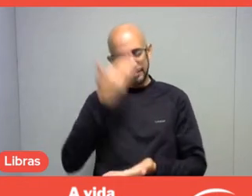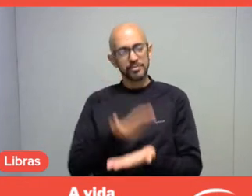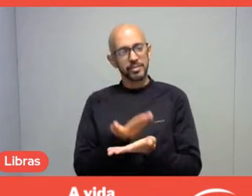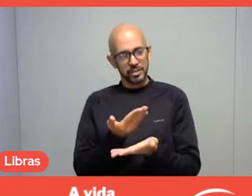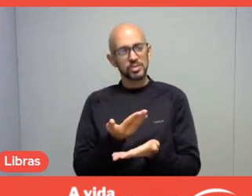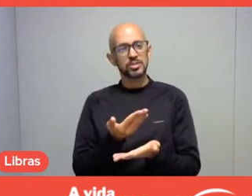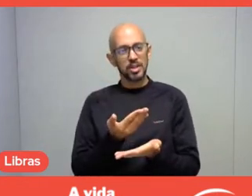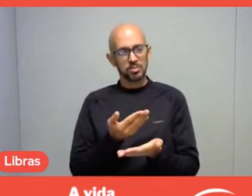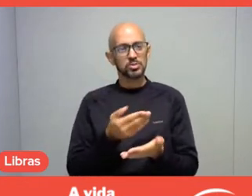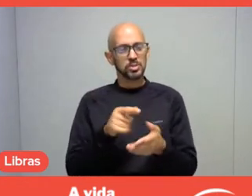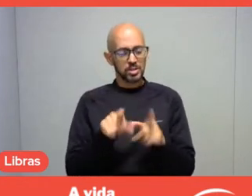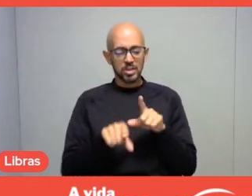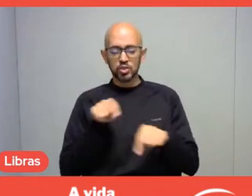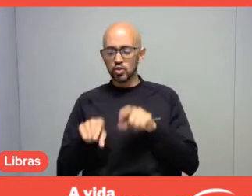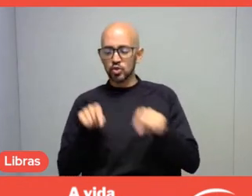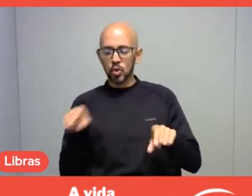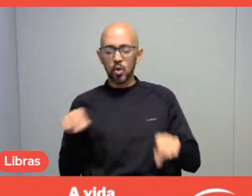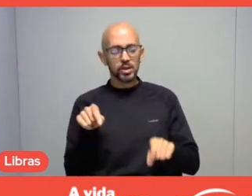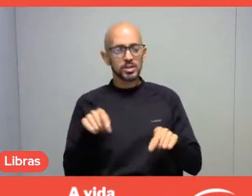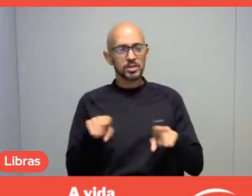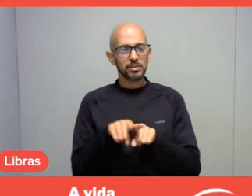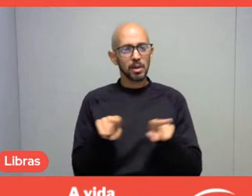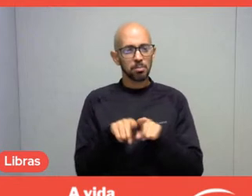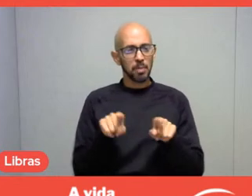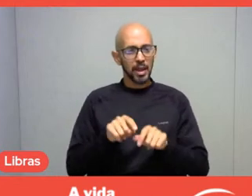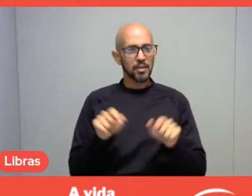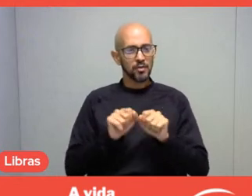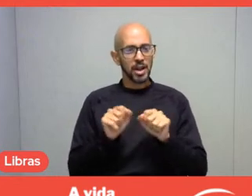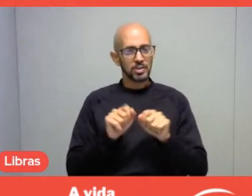and this also makes us think about subjectivities.